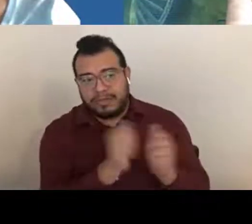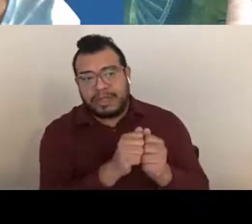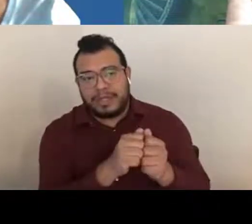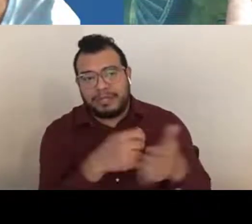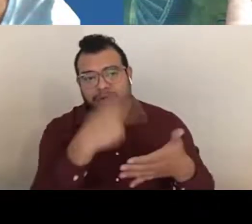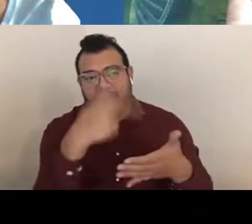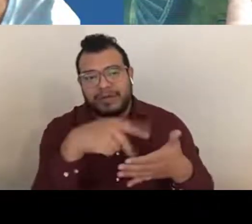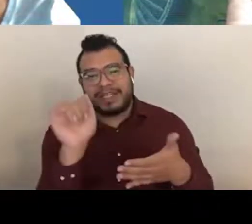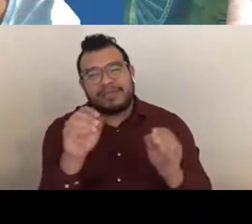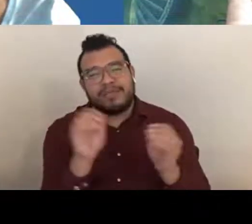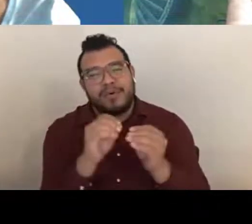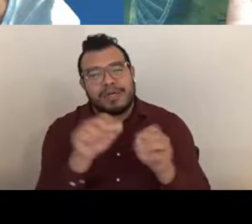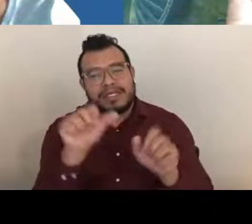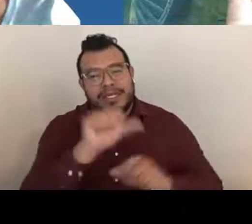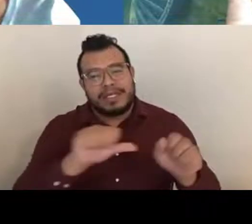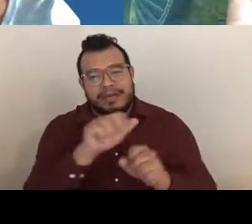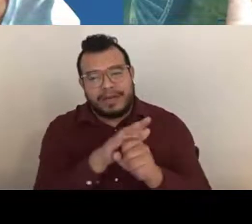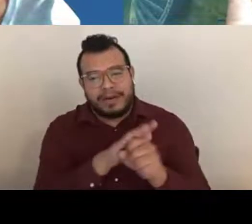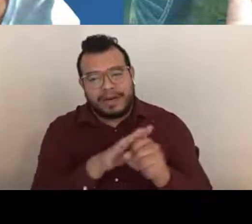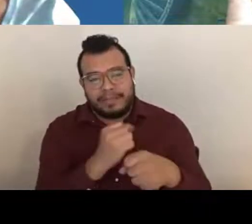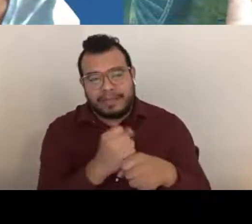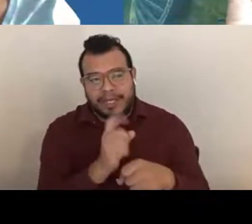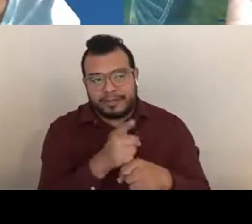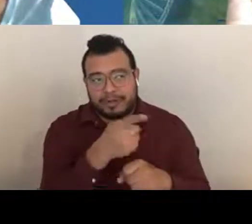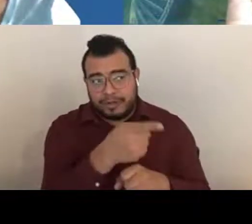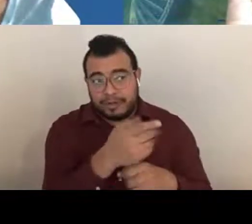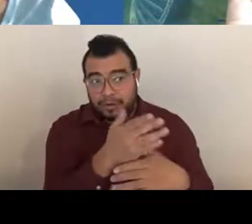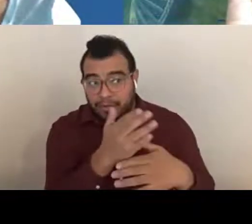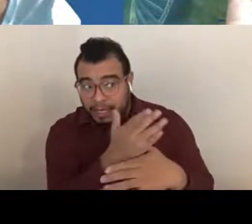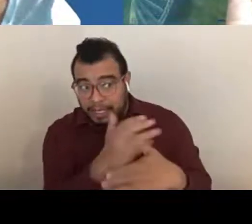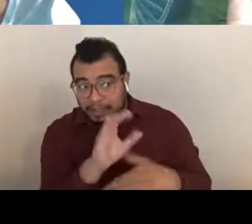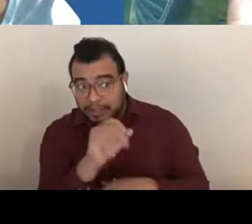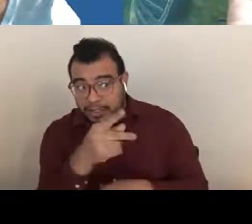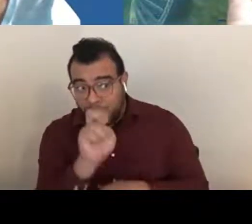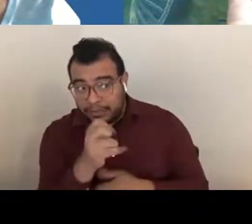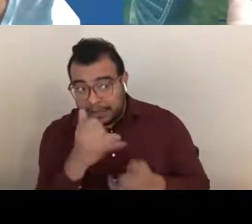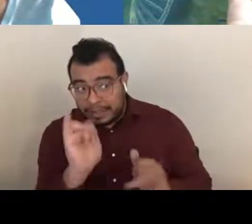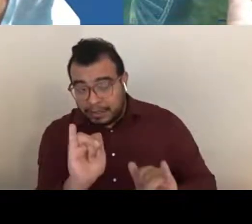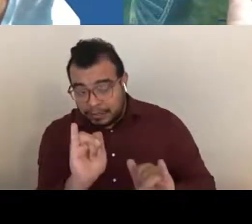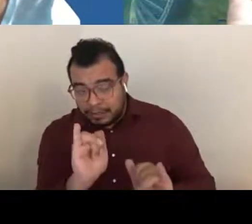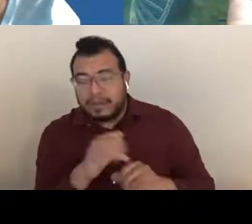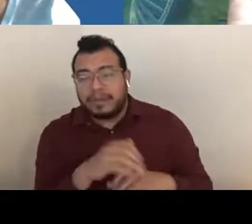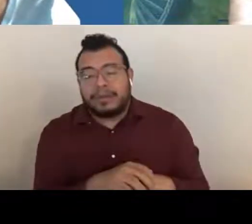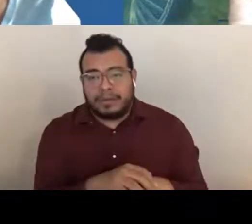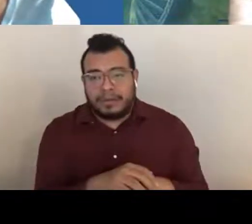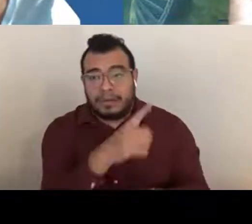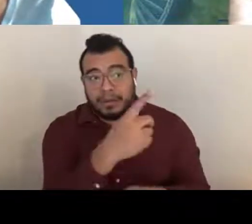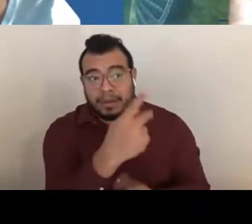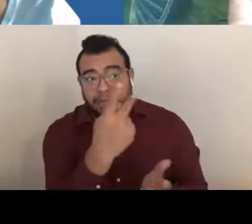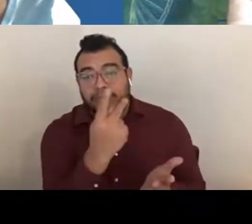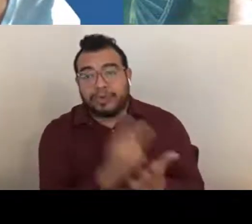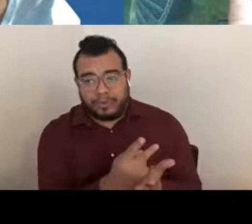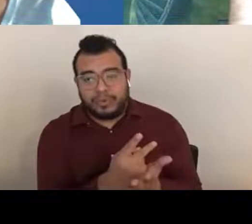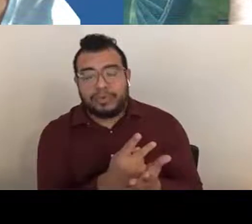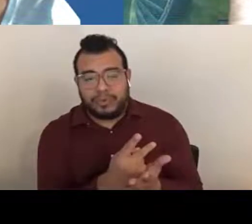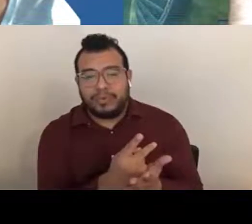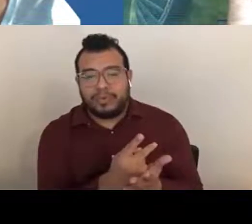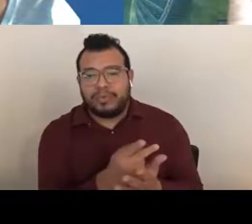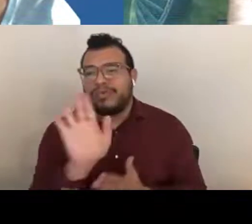as far as making sure that that is within the scope, and once they approve what you're requesting to do